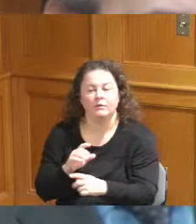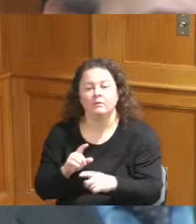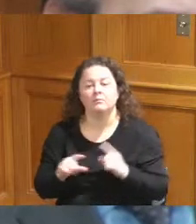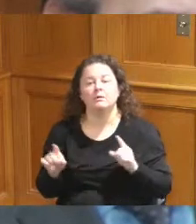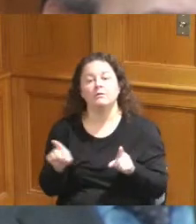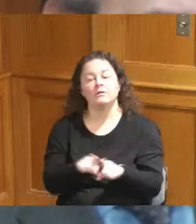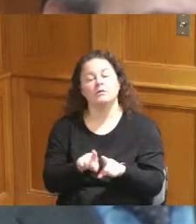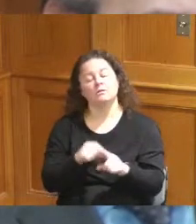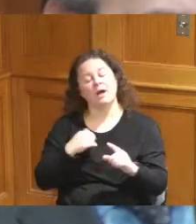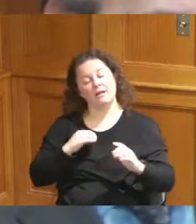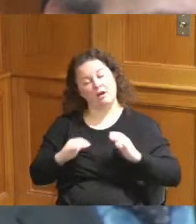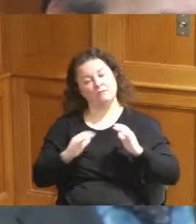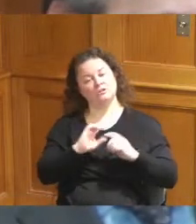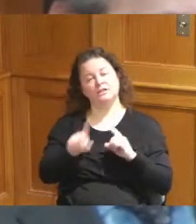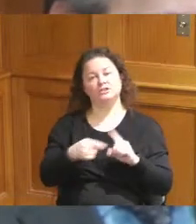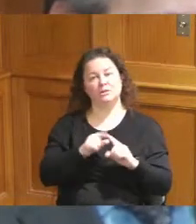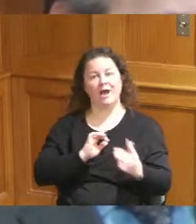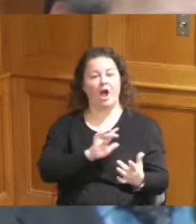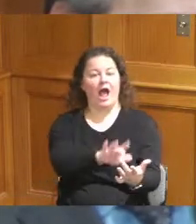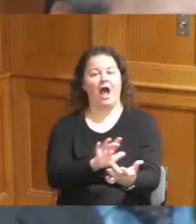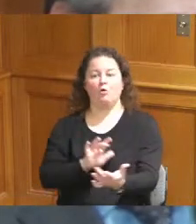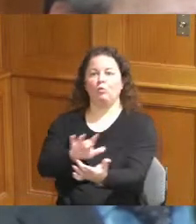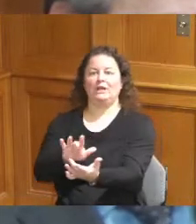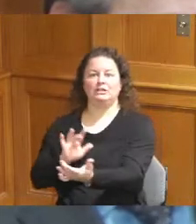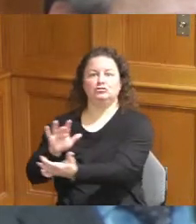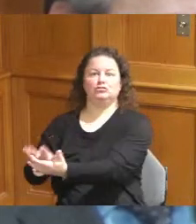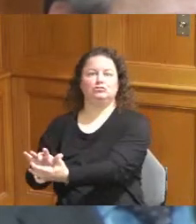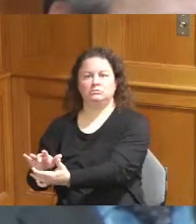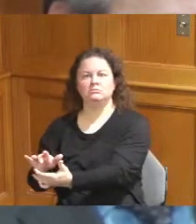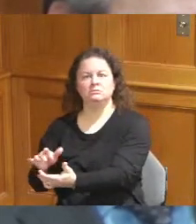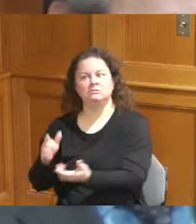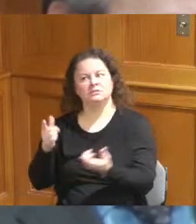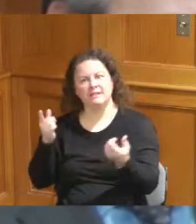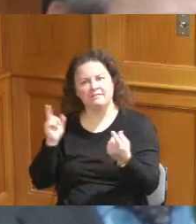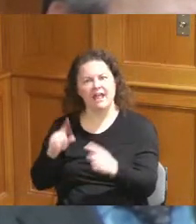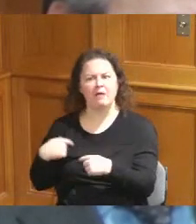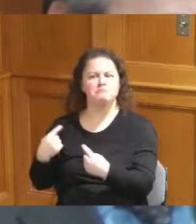the Outreach that has happened it has happened in the last few months it wasn't you know as recently